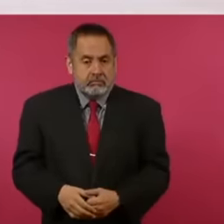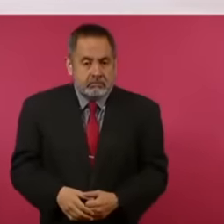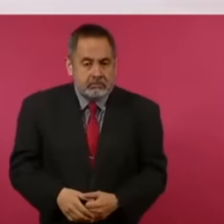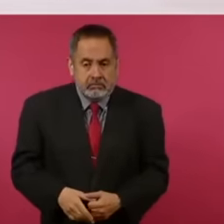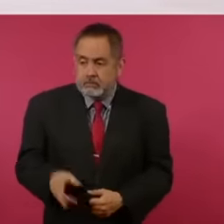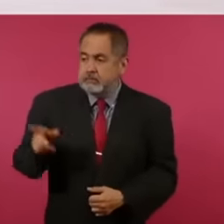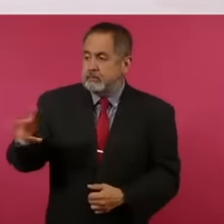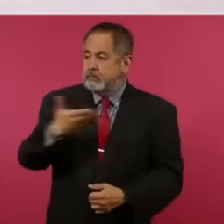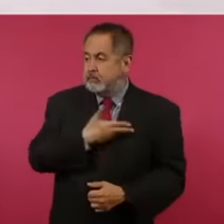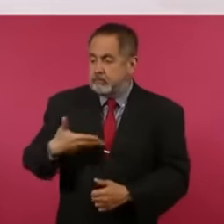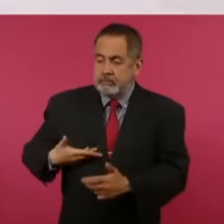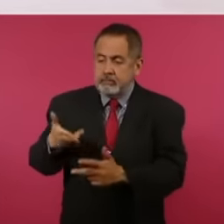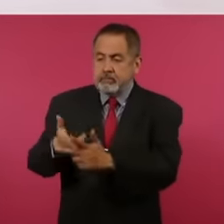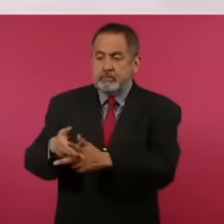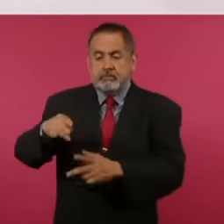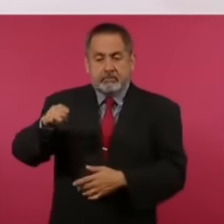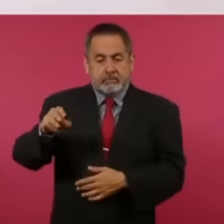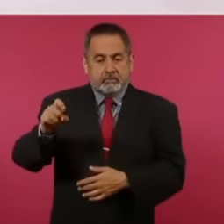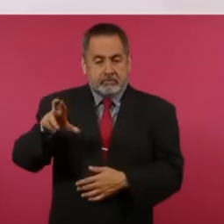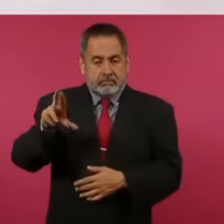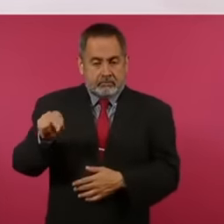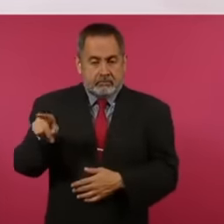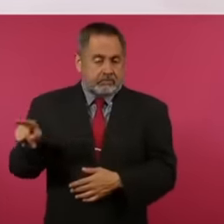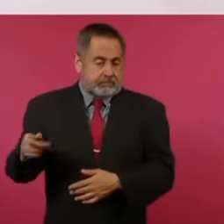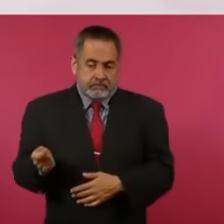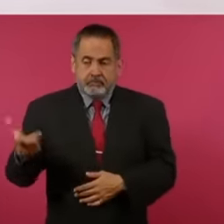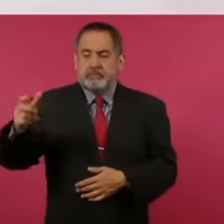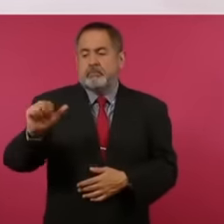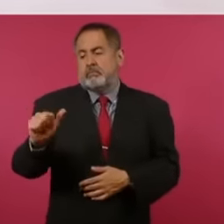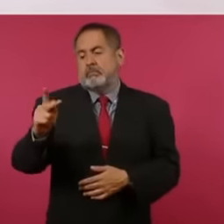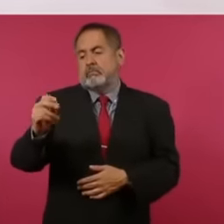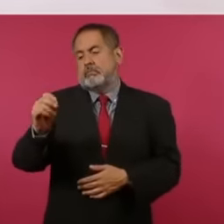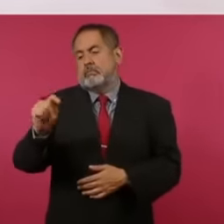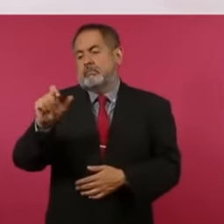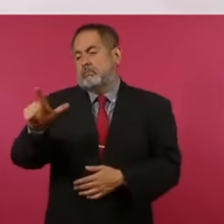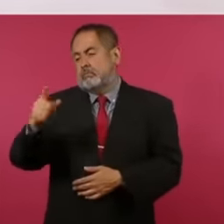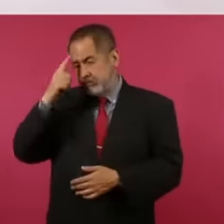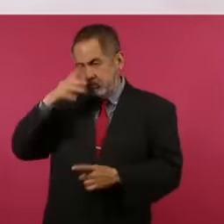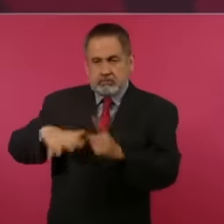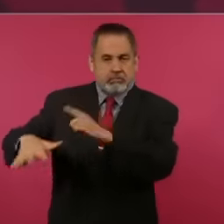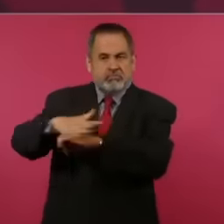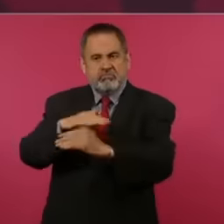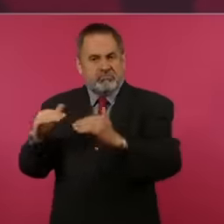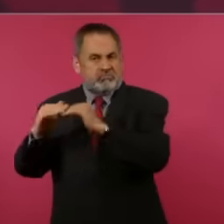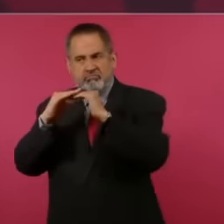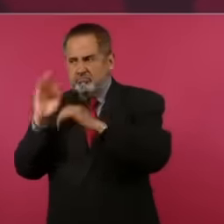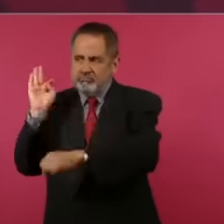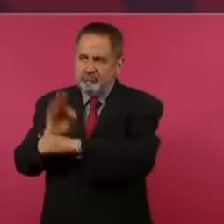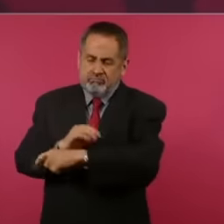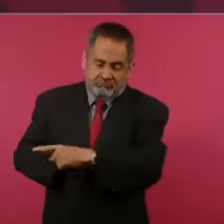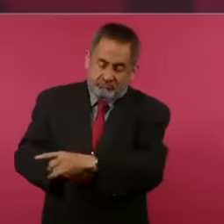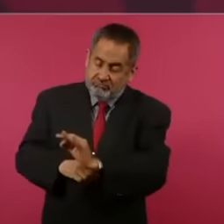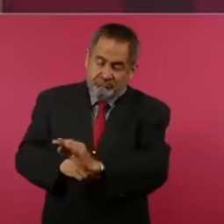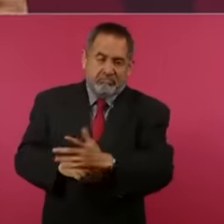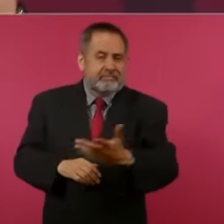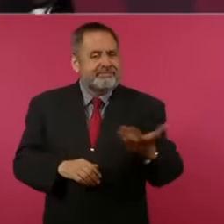President Madero the apostle of our democracy, then those